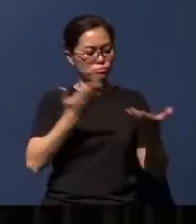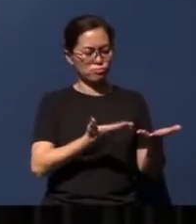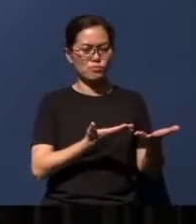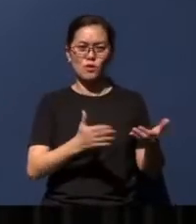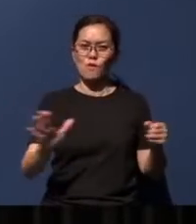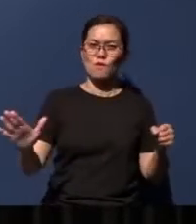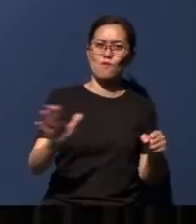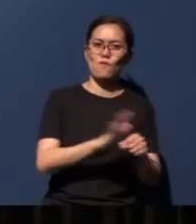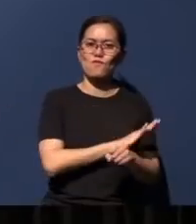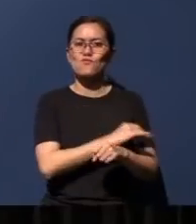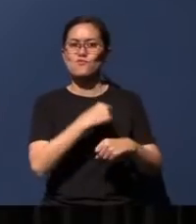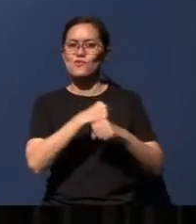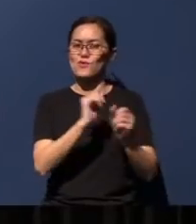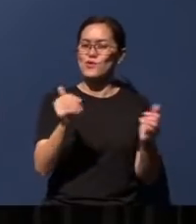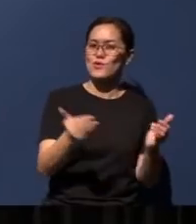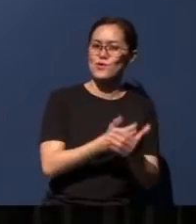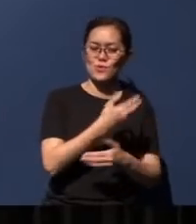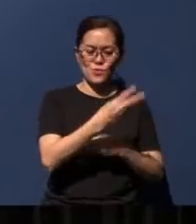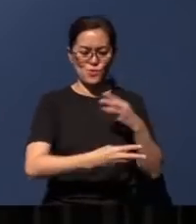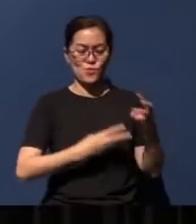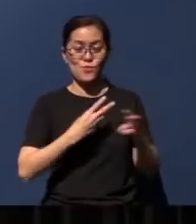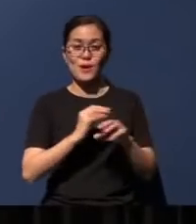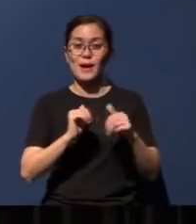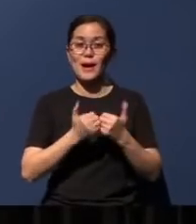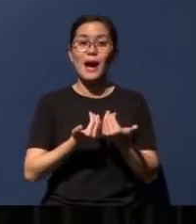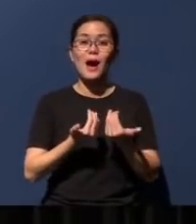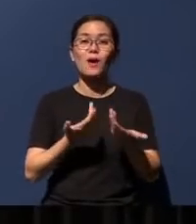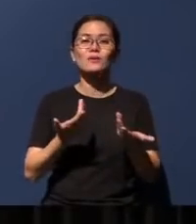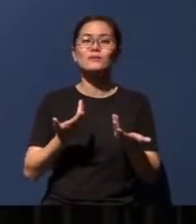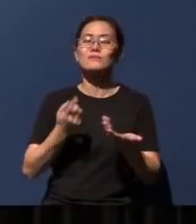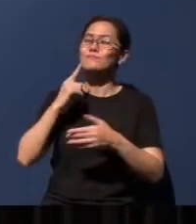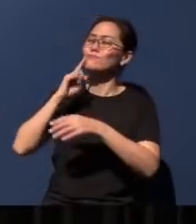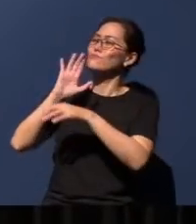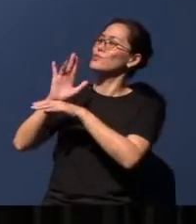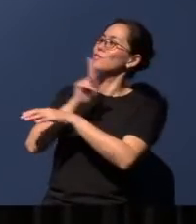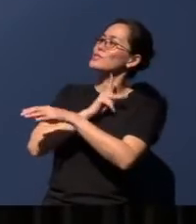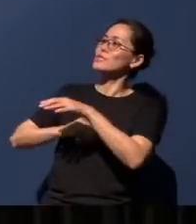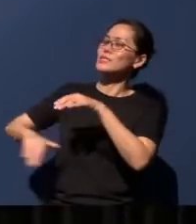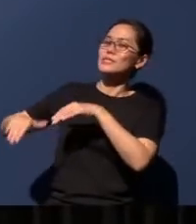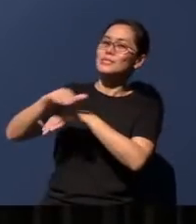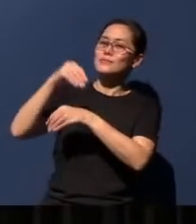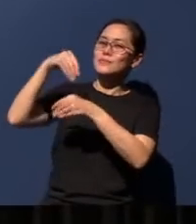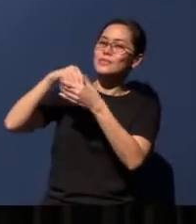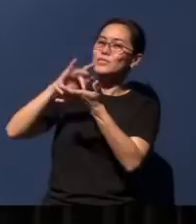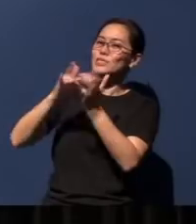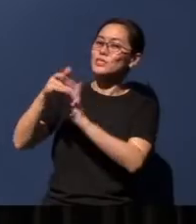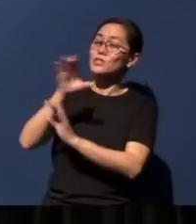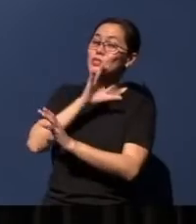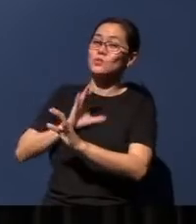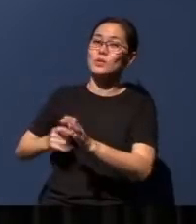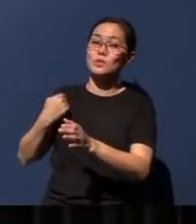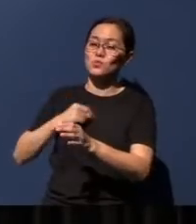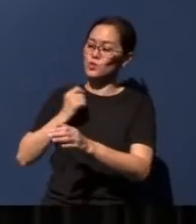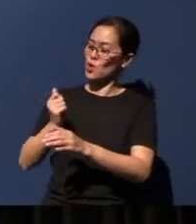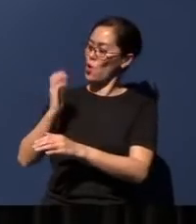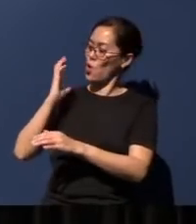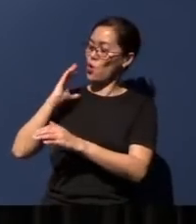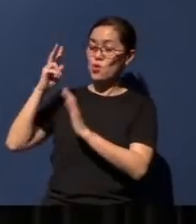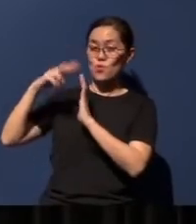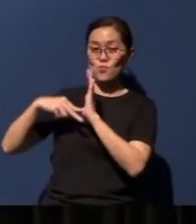the world, through this promised kingdom of Jesus Christ that we read earlier, from verse 1 to 5.